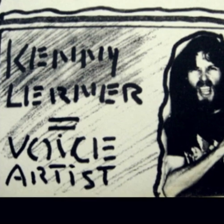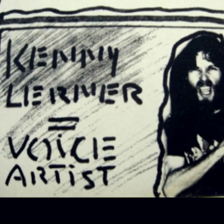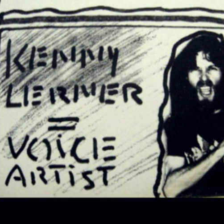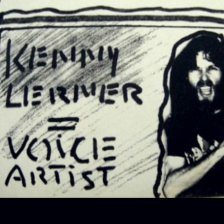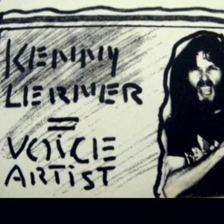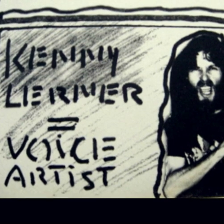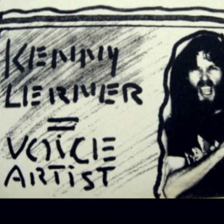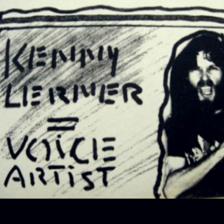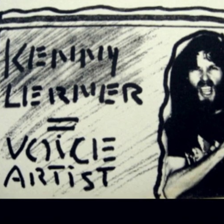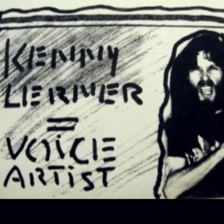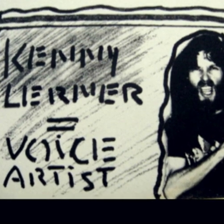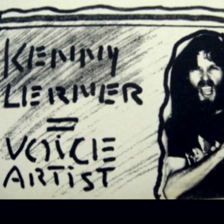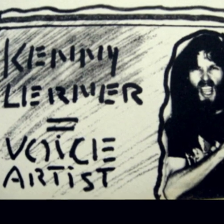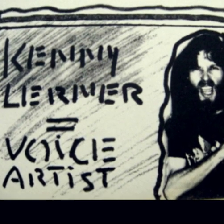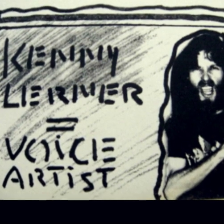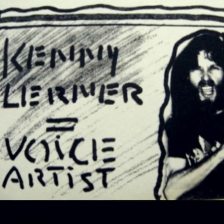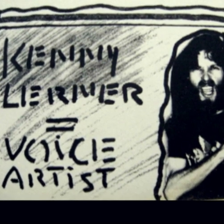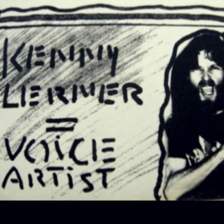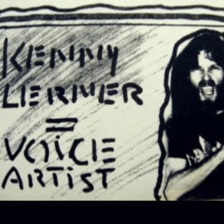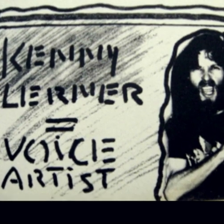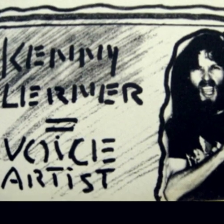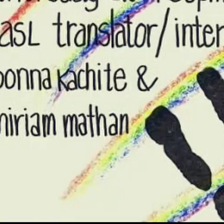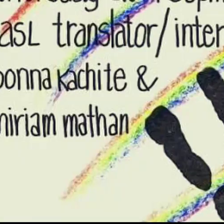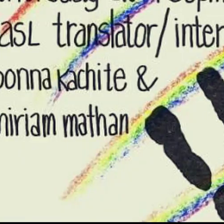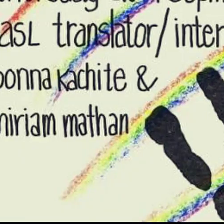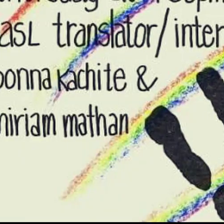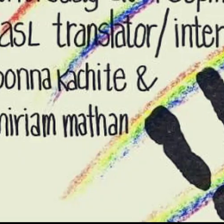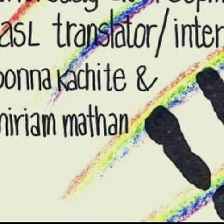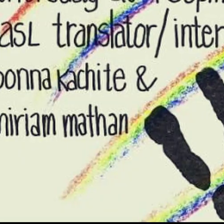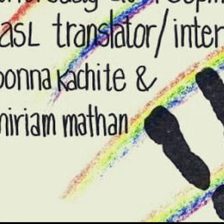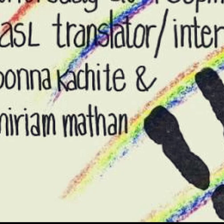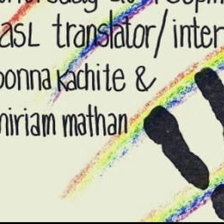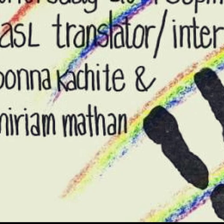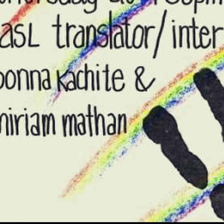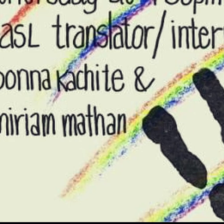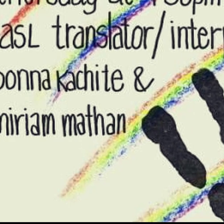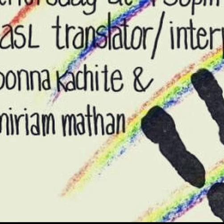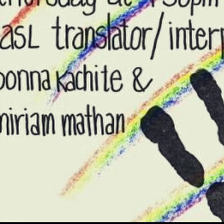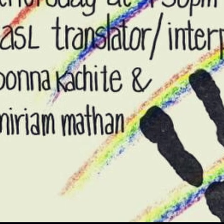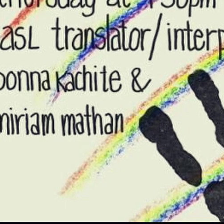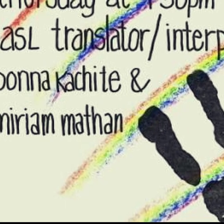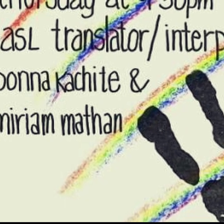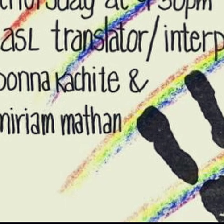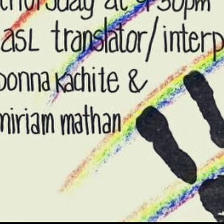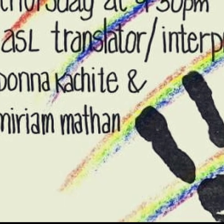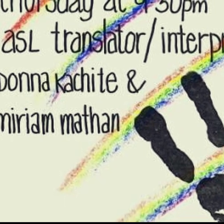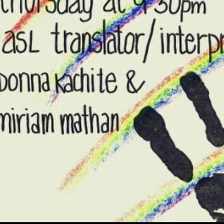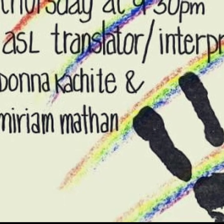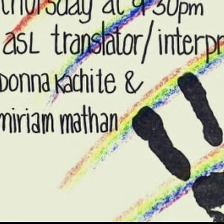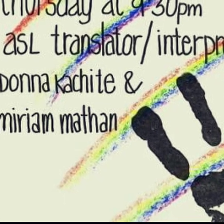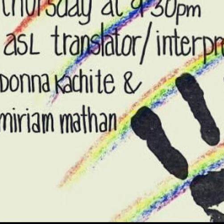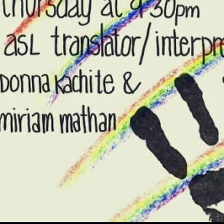We were going by experience, trying things in performances and asking for feedback about what worked and what didn't,